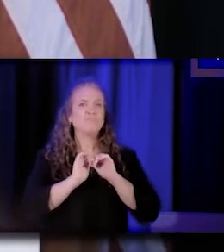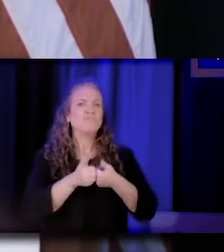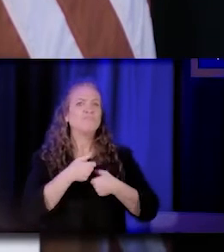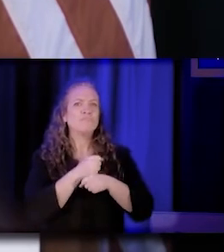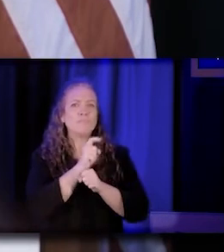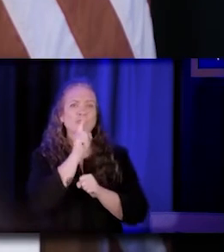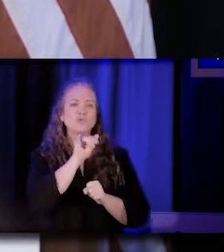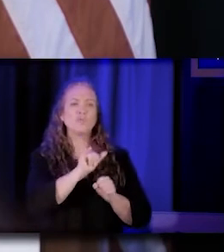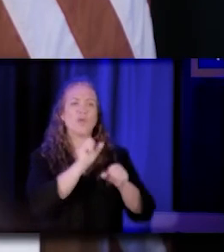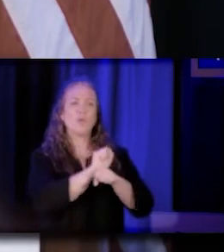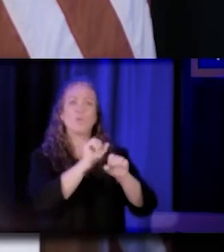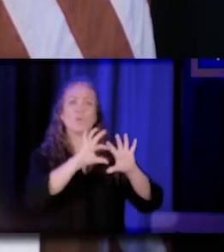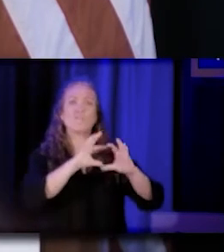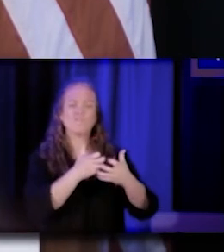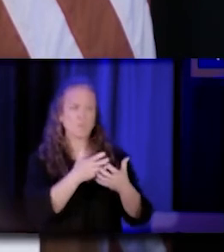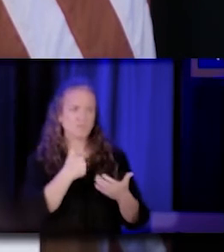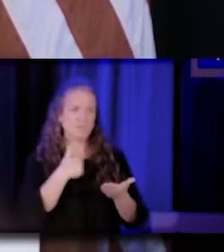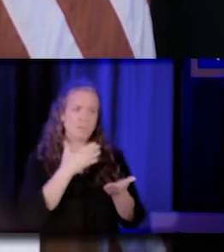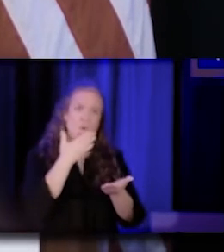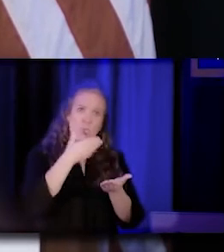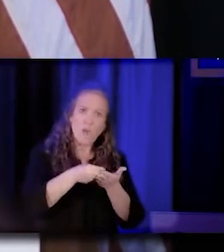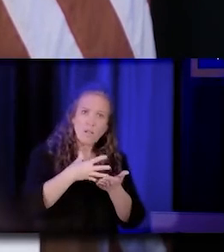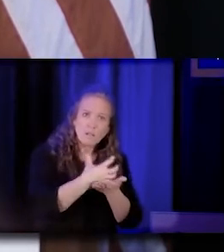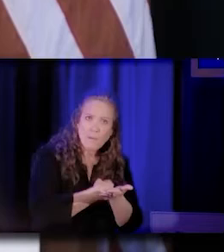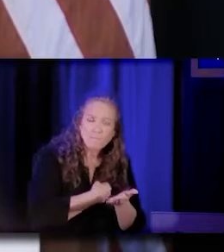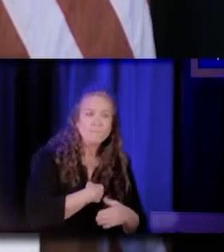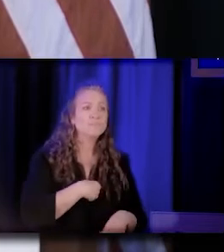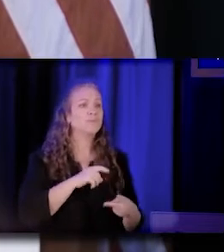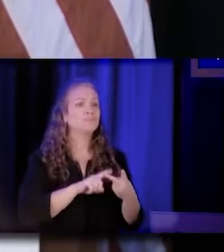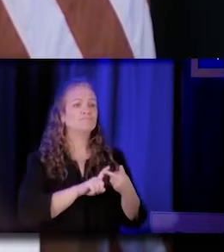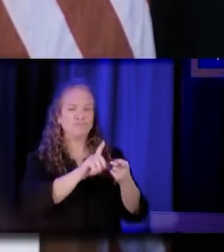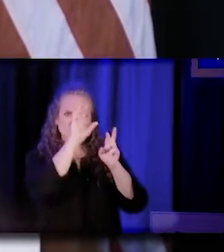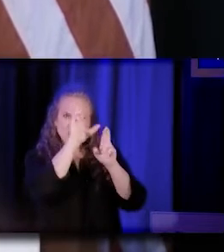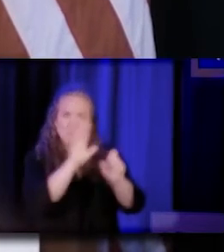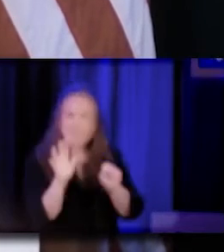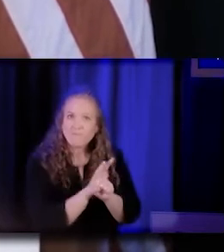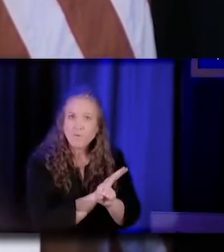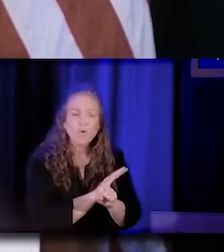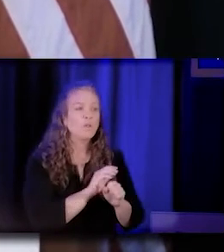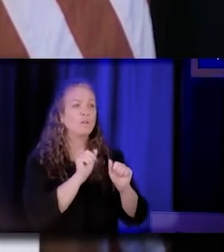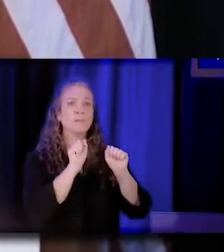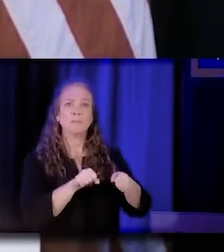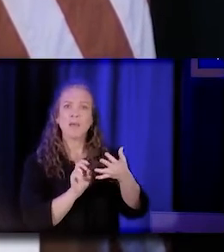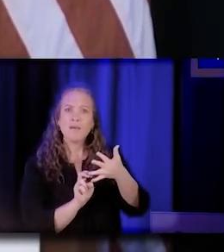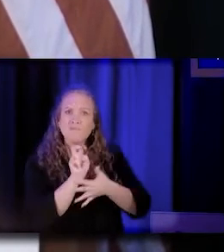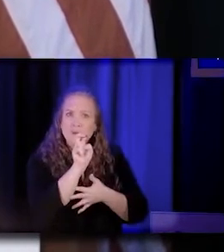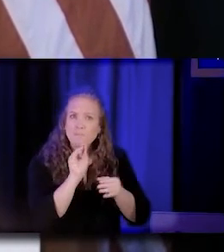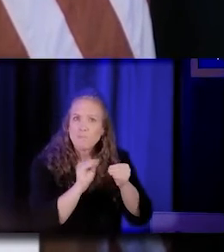that is well compensated, fully respected, and given the opportunities to advance in their careers?